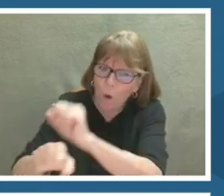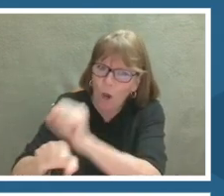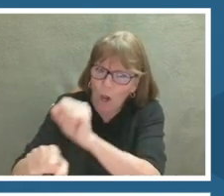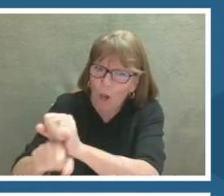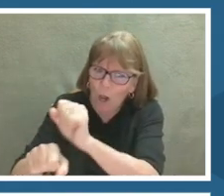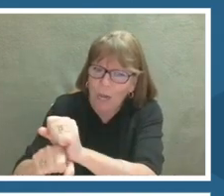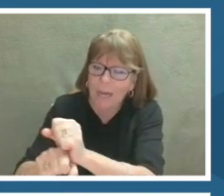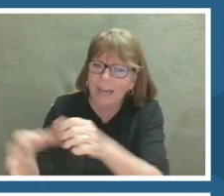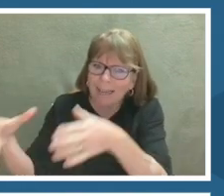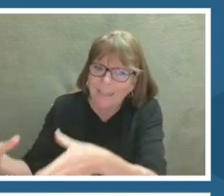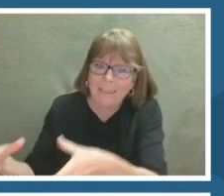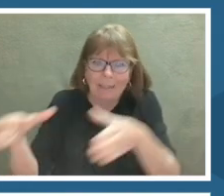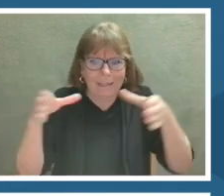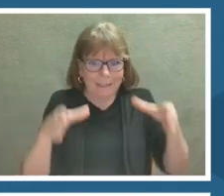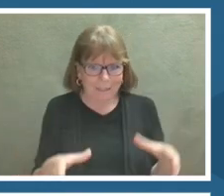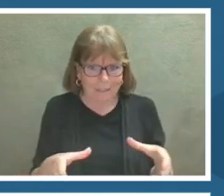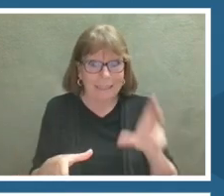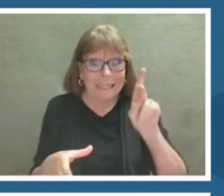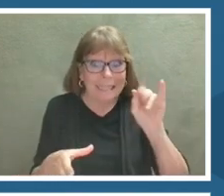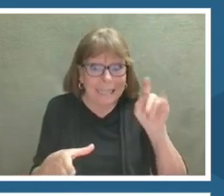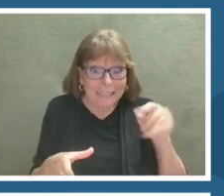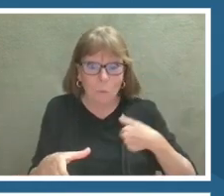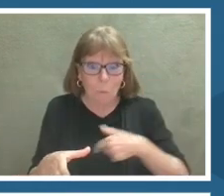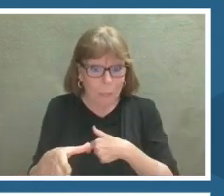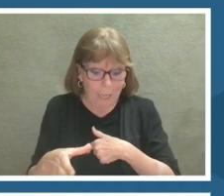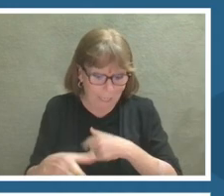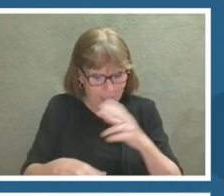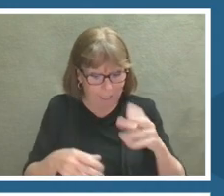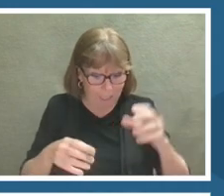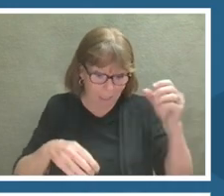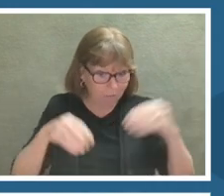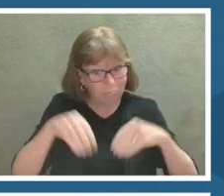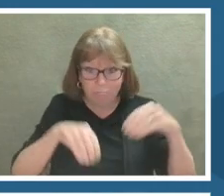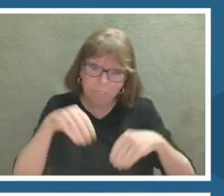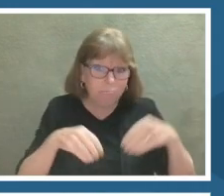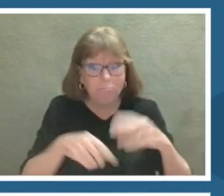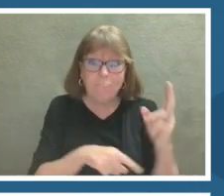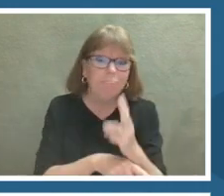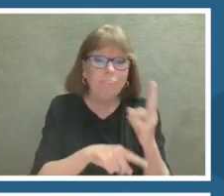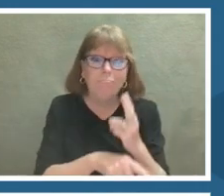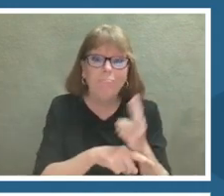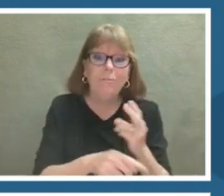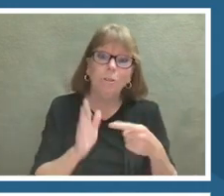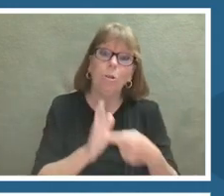available project kits that can indicate the story of the research and their careers.